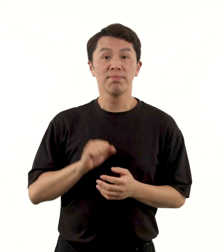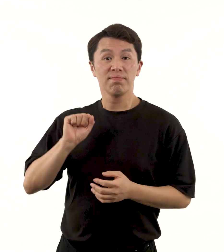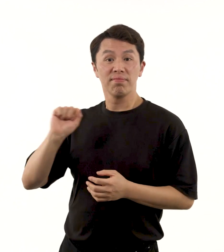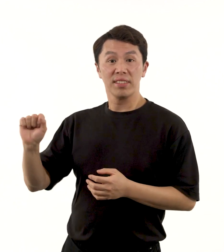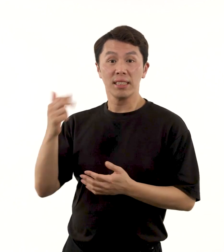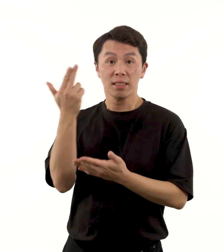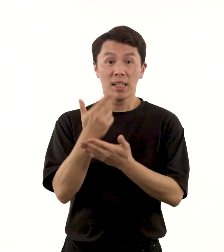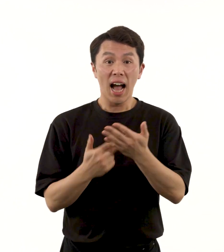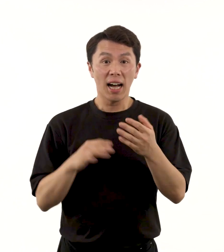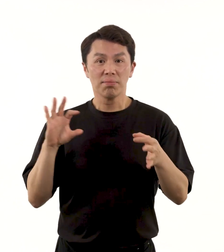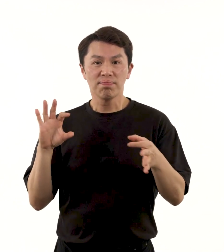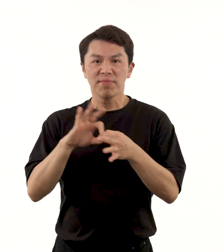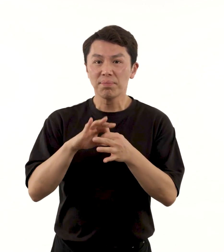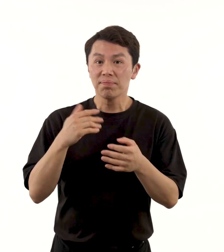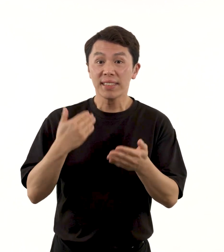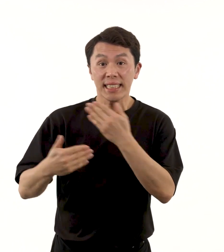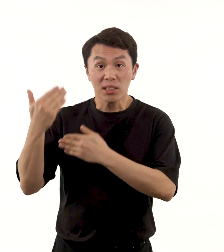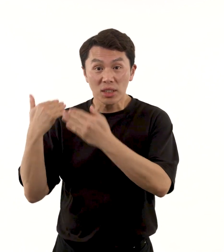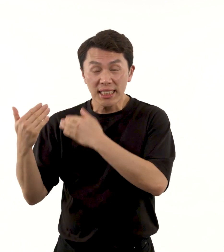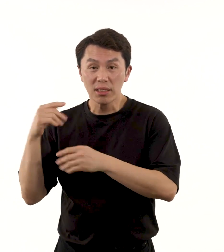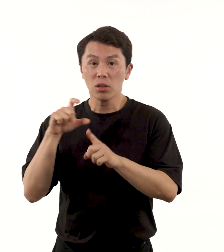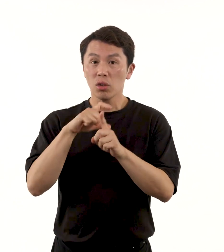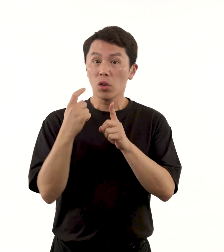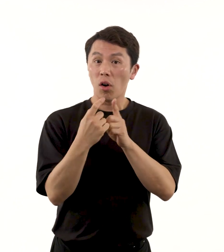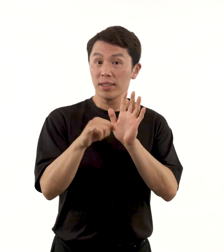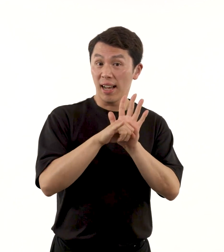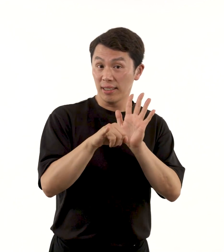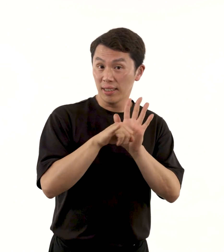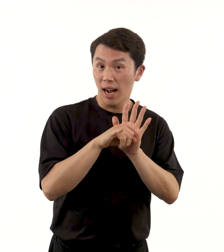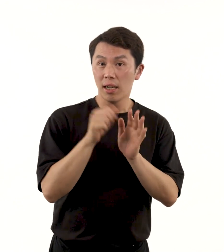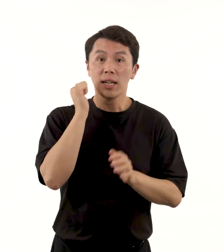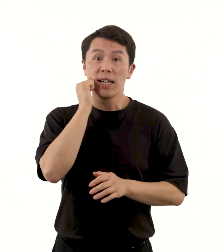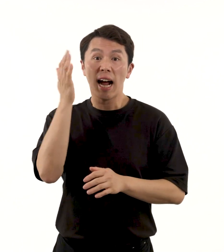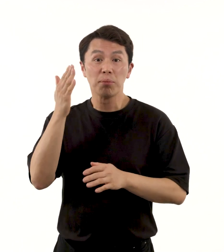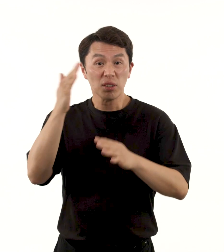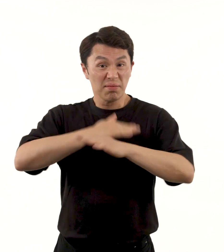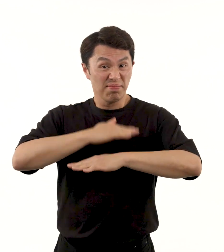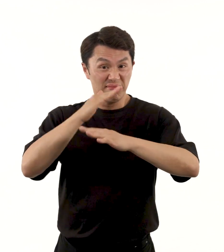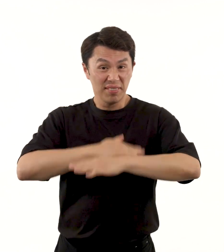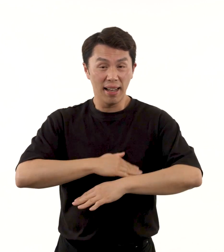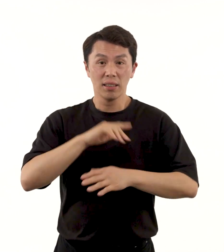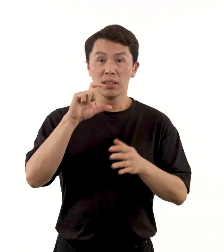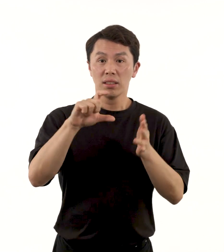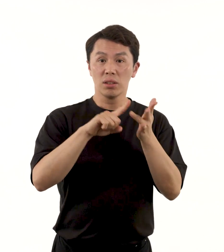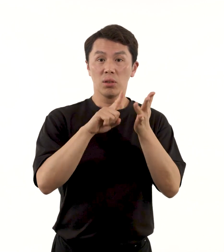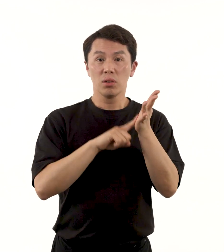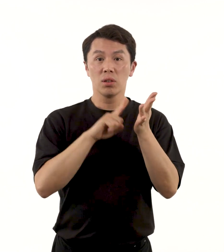whose paintings address issues surrounding history, cultural identity and